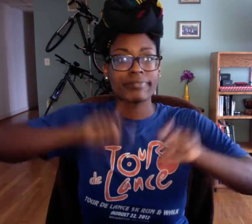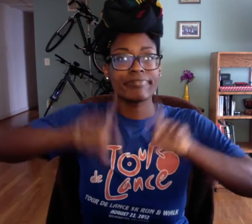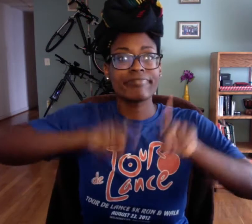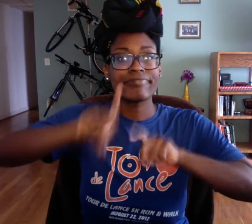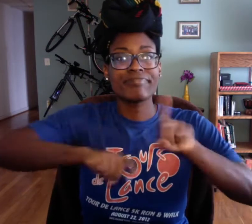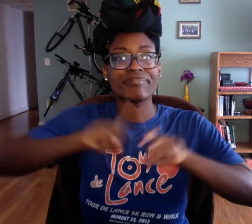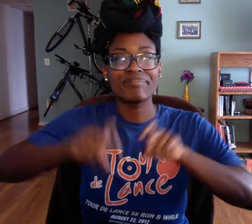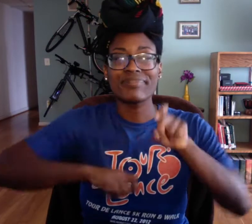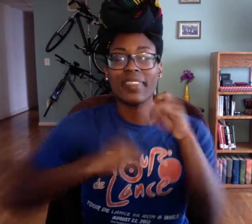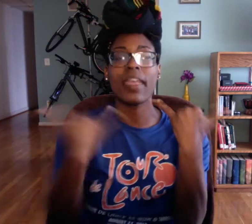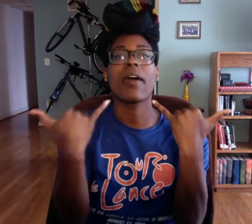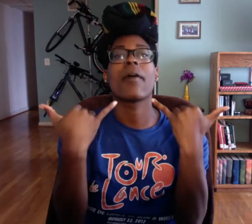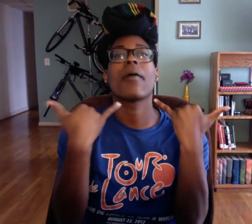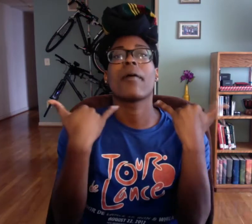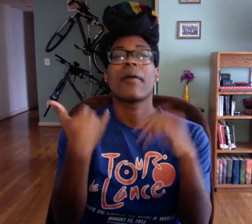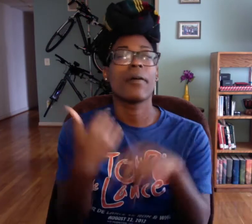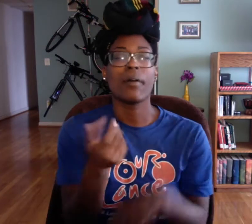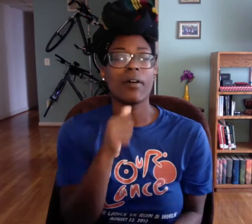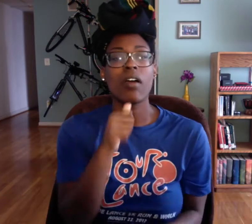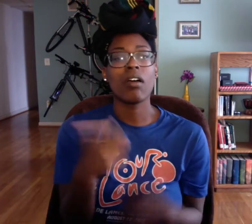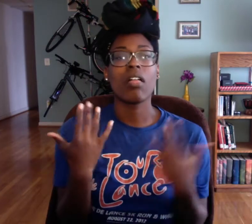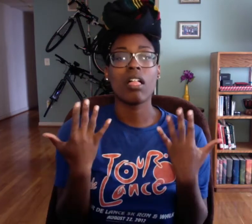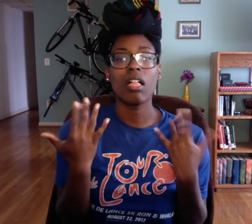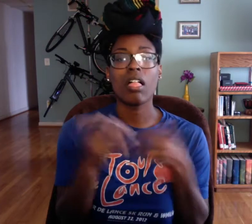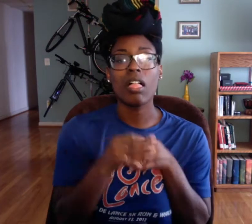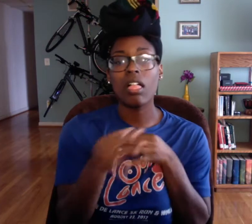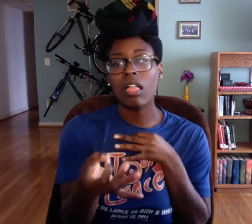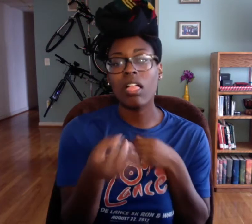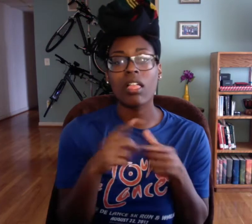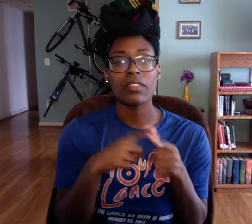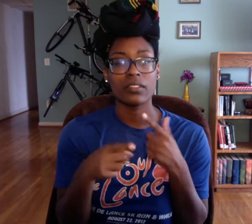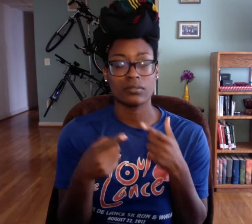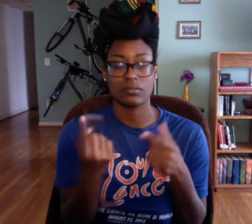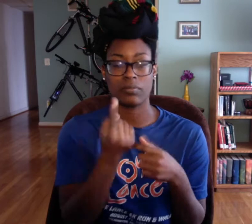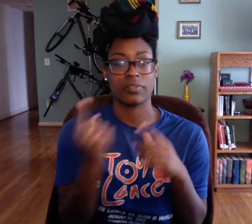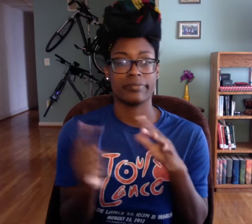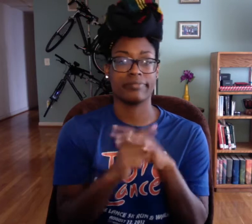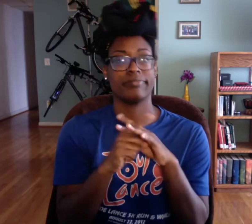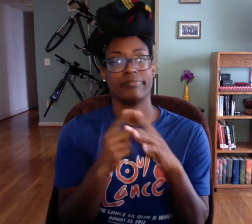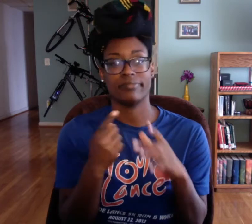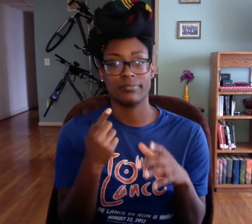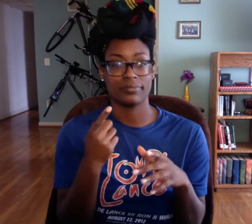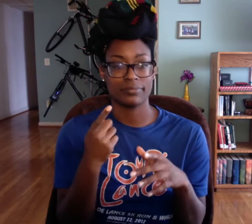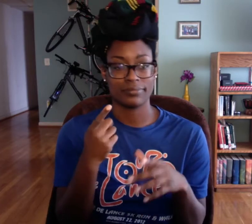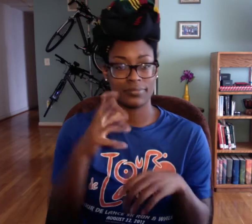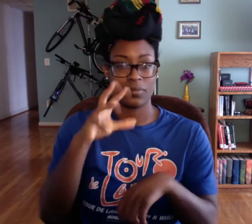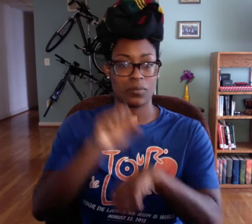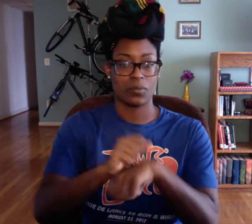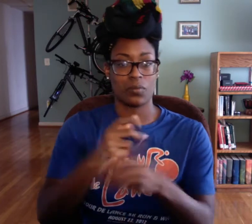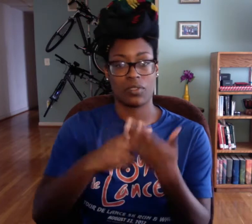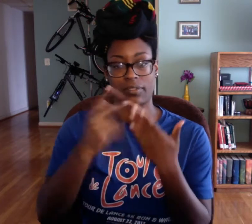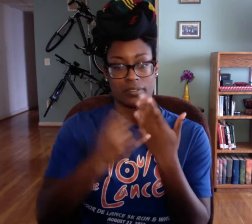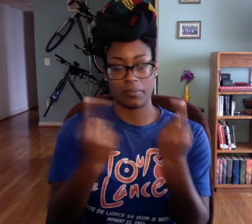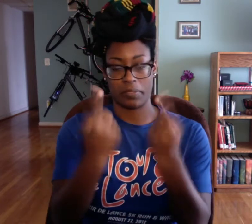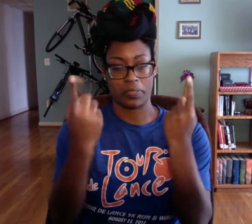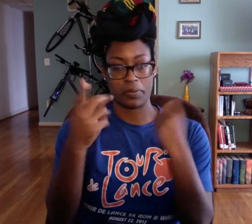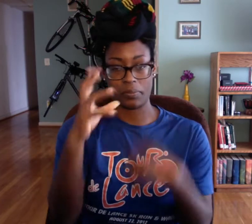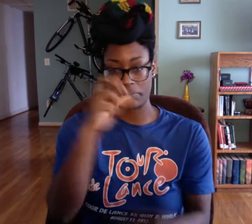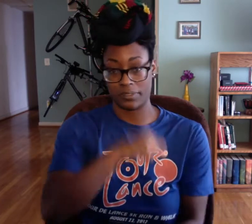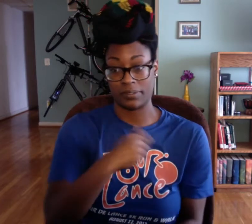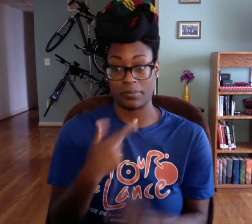that I ask them now and not wait until things are due and I'm like kinda caught with my